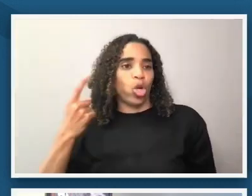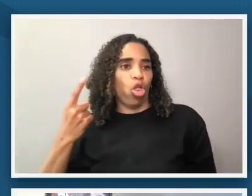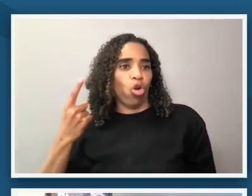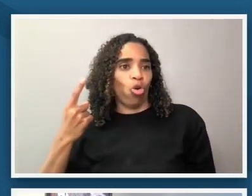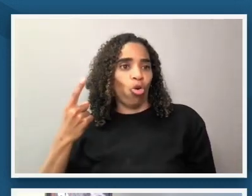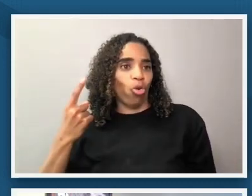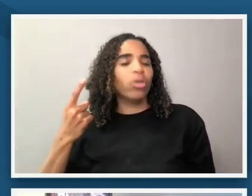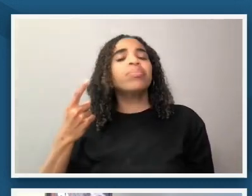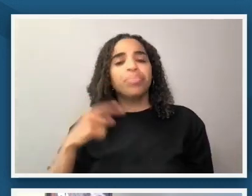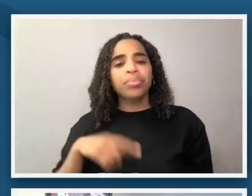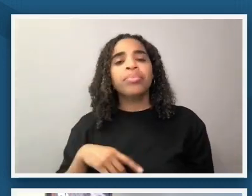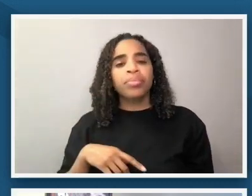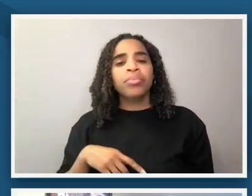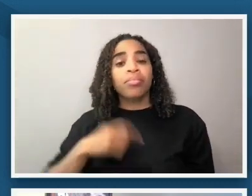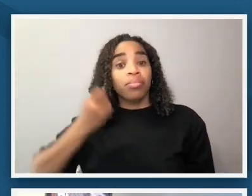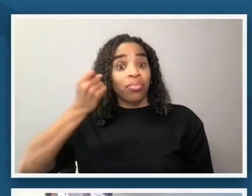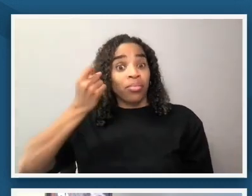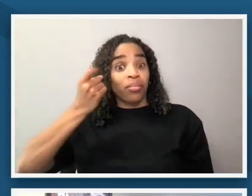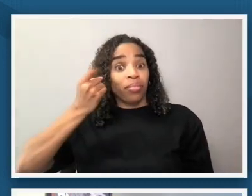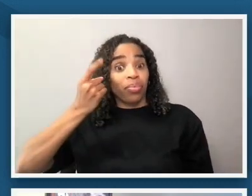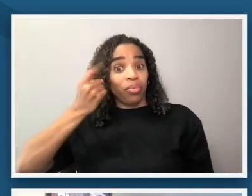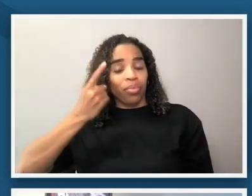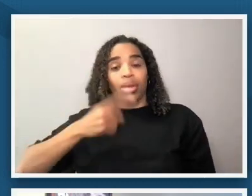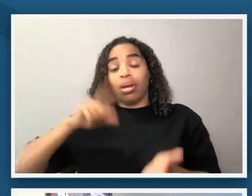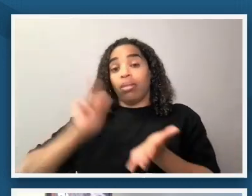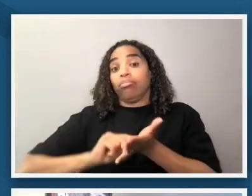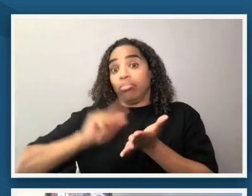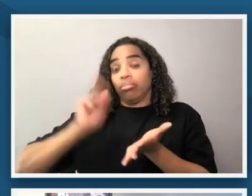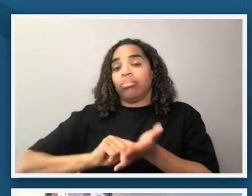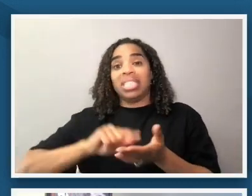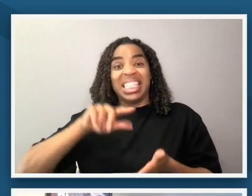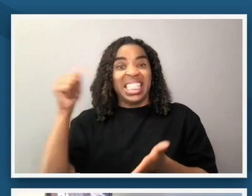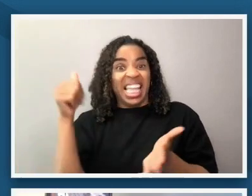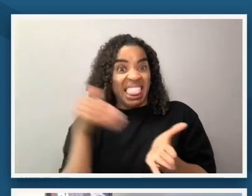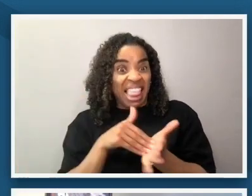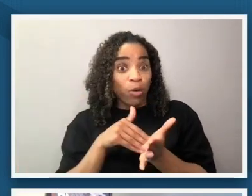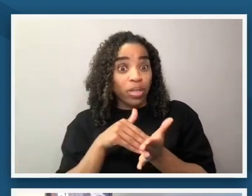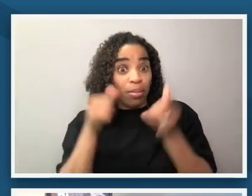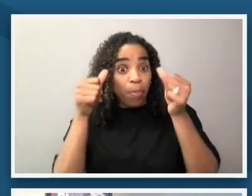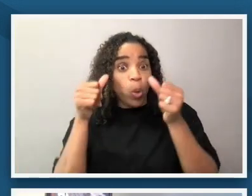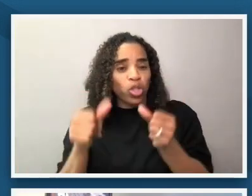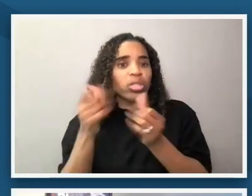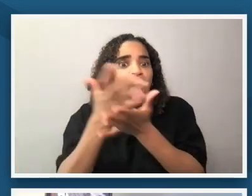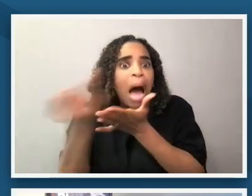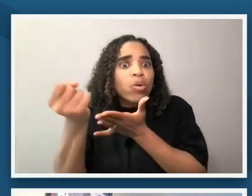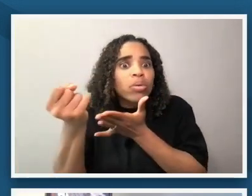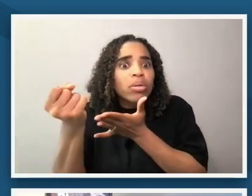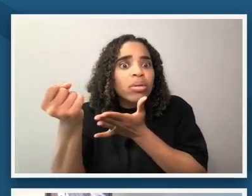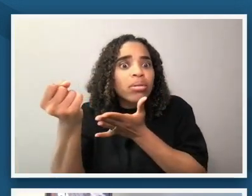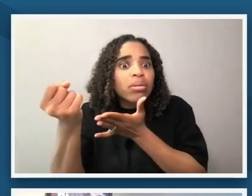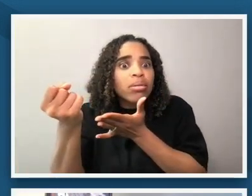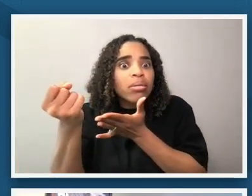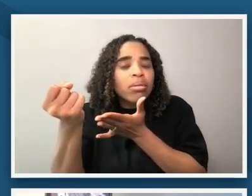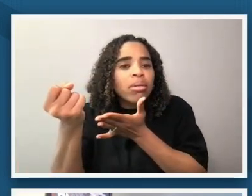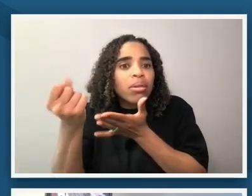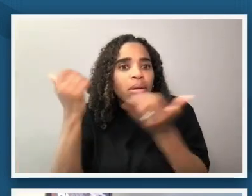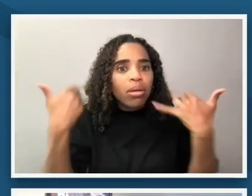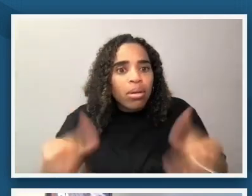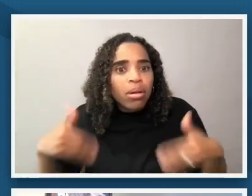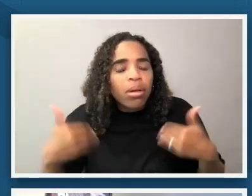the print run of 10 000 posters sold out